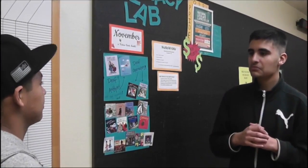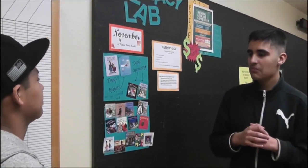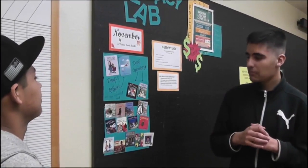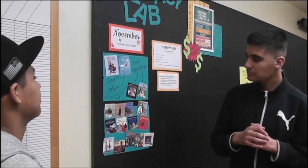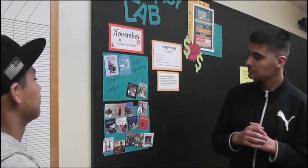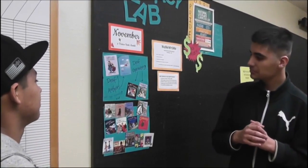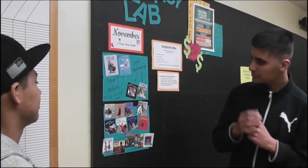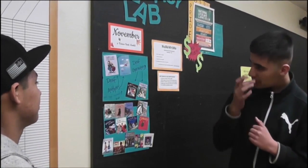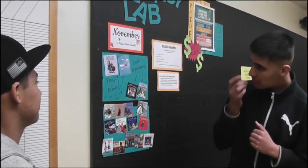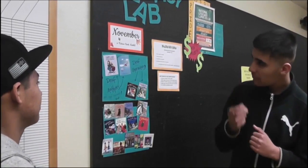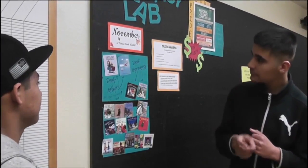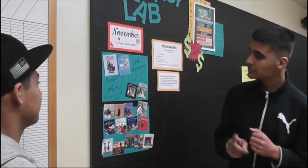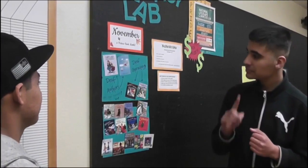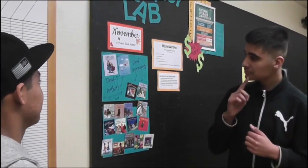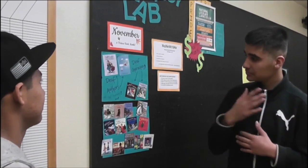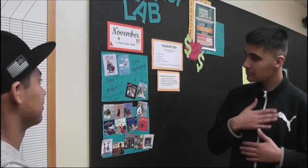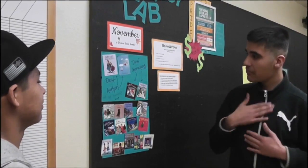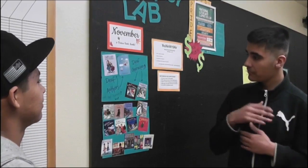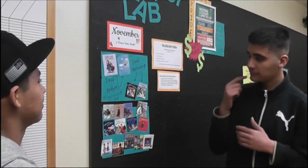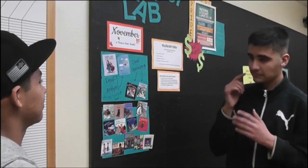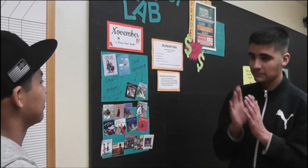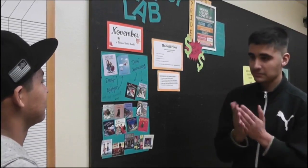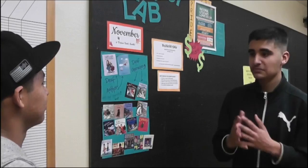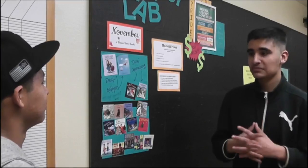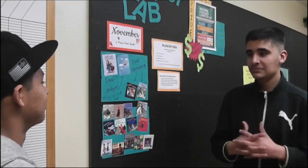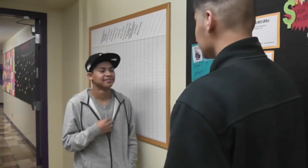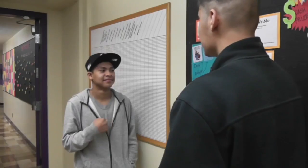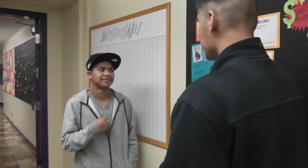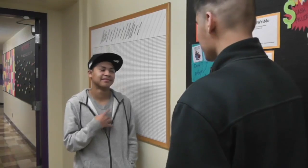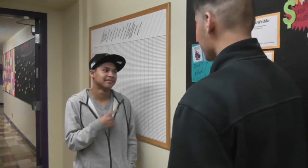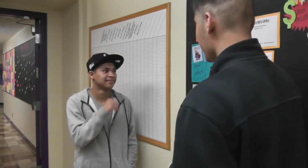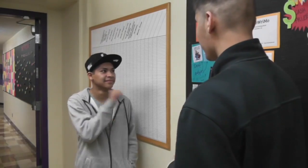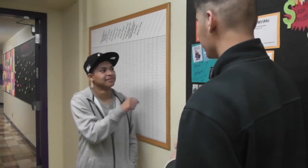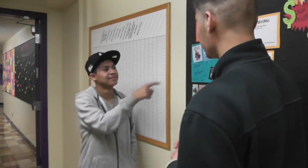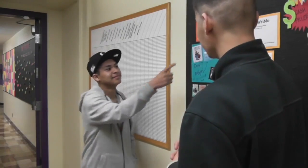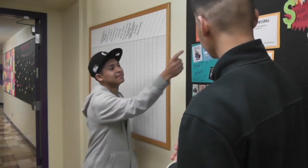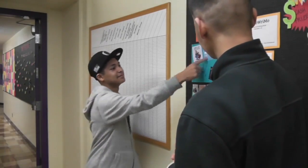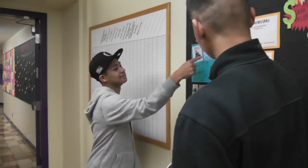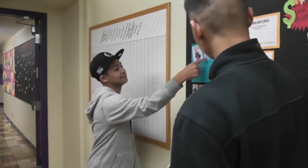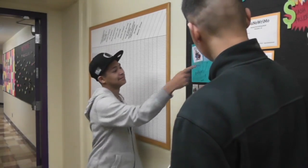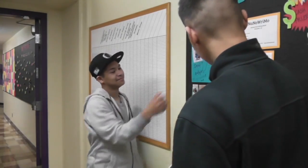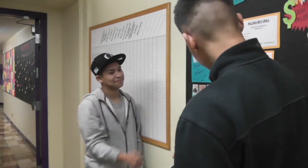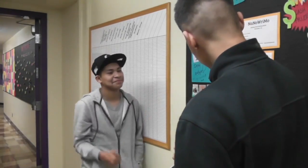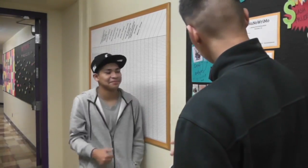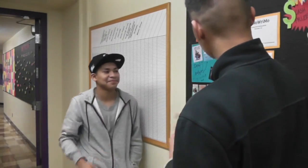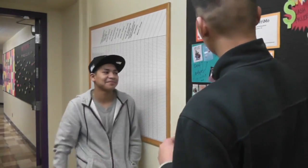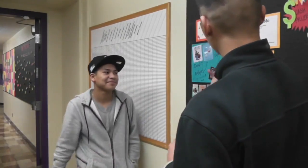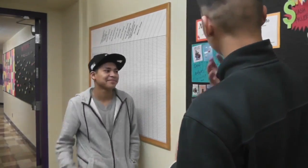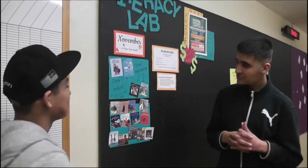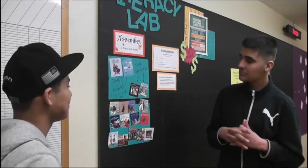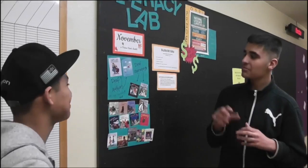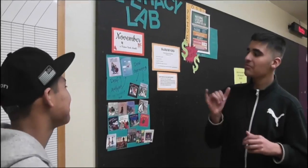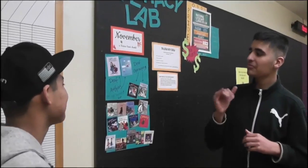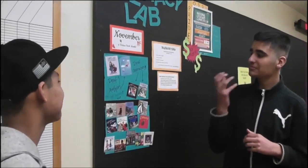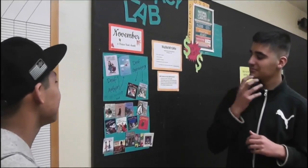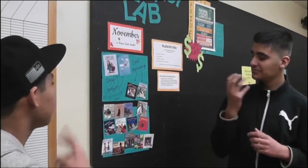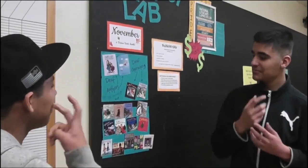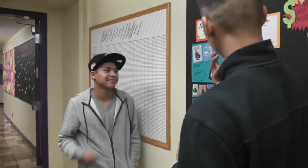Well, that's interesting to me. I love deaf stories. Yes, now I will love this book, El Deafo. Oh, okay.